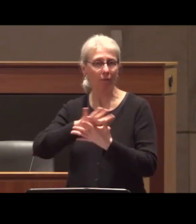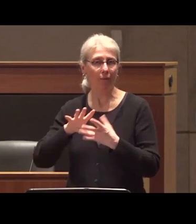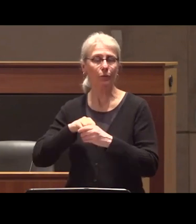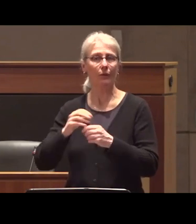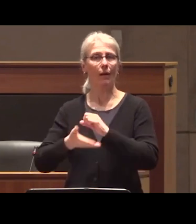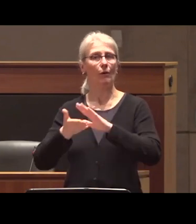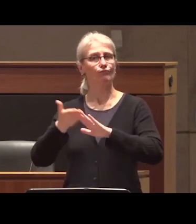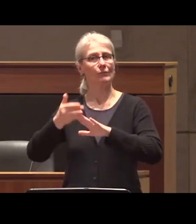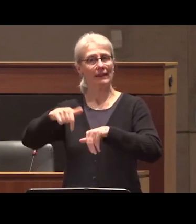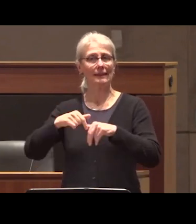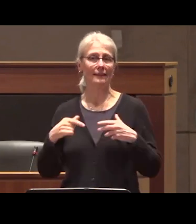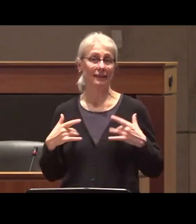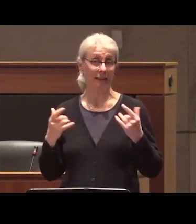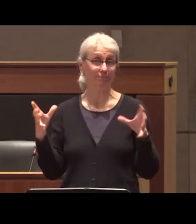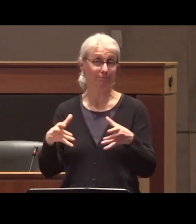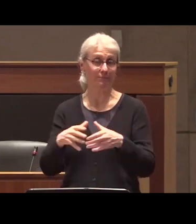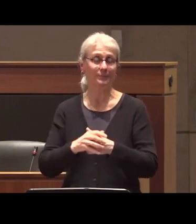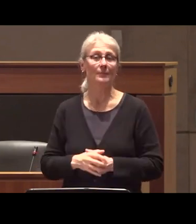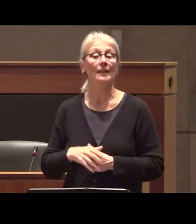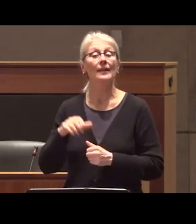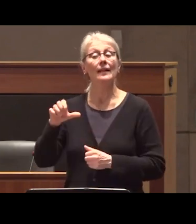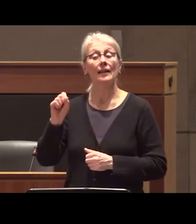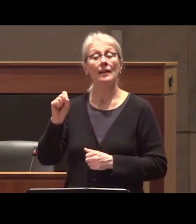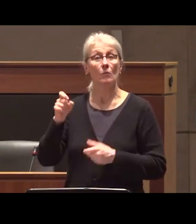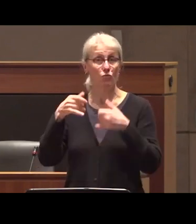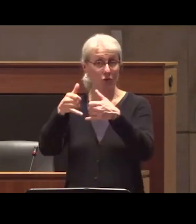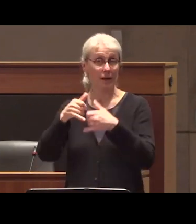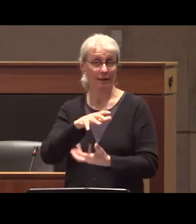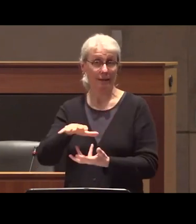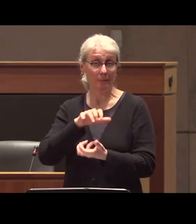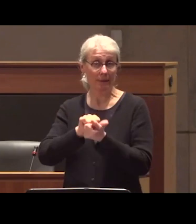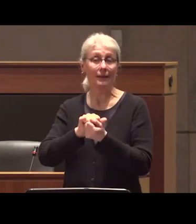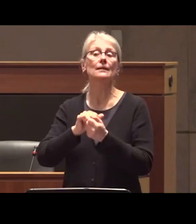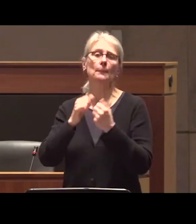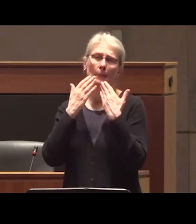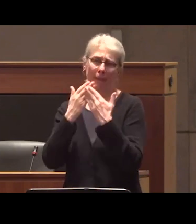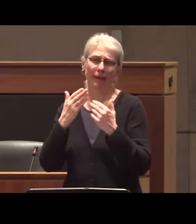sing the Sterling prize committee I would also like to thank and the team that supports them